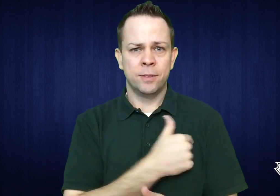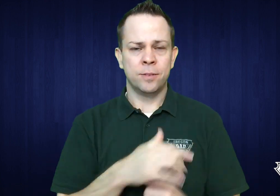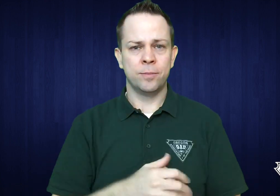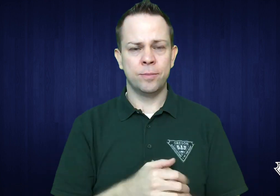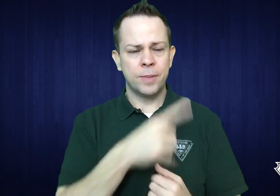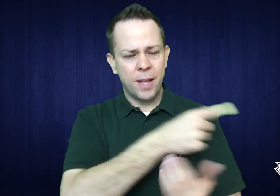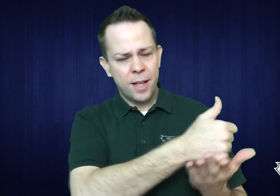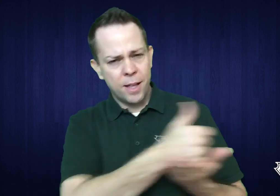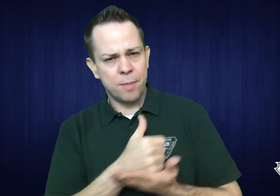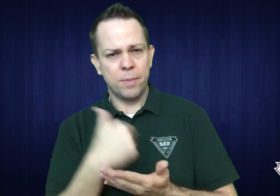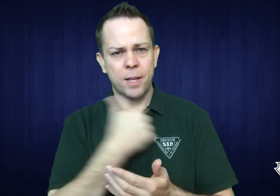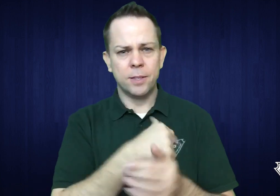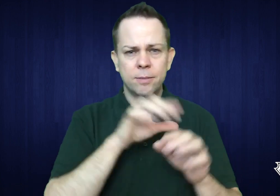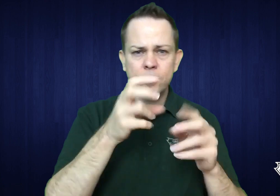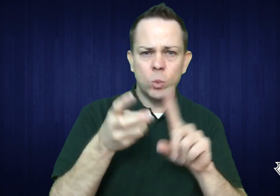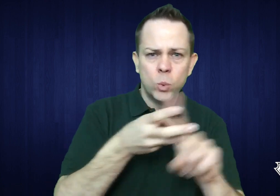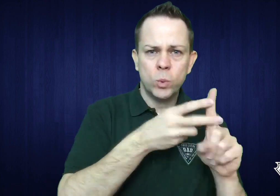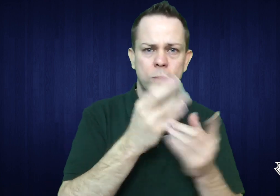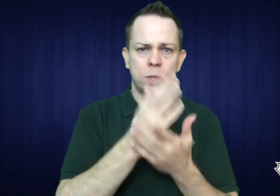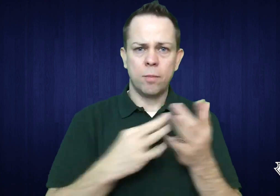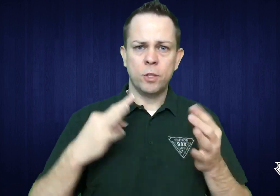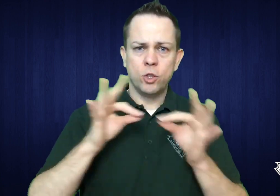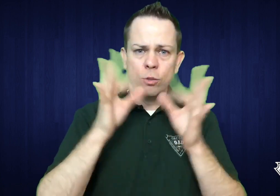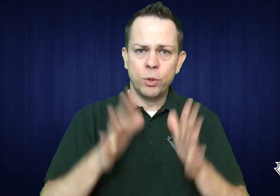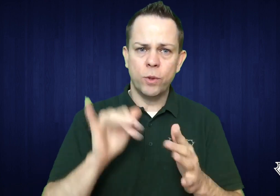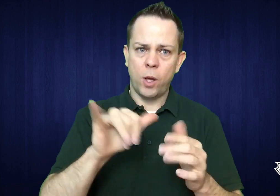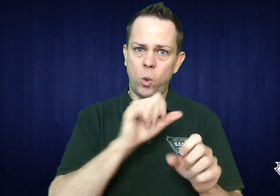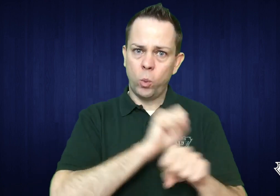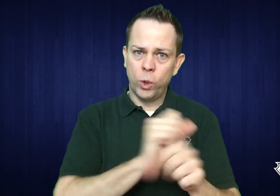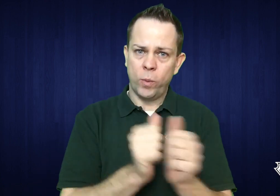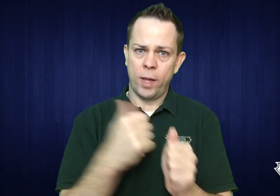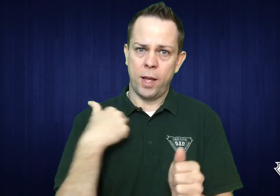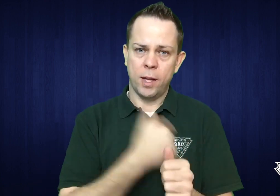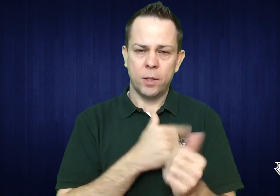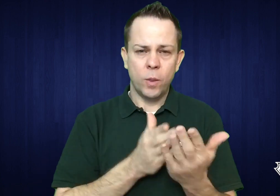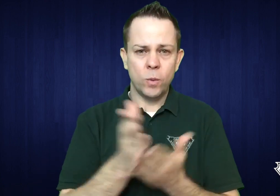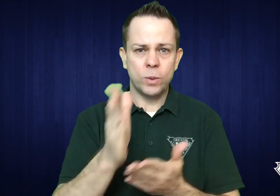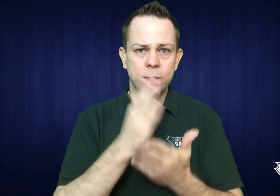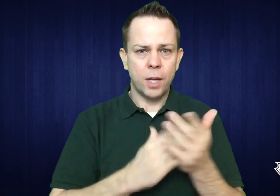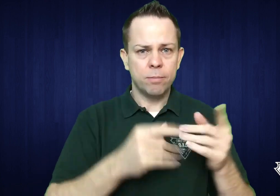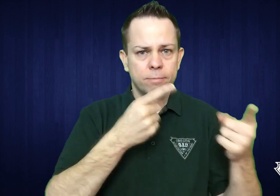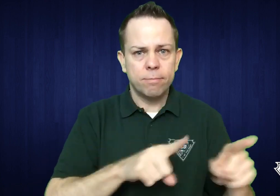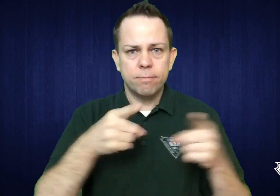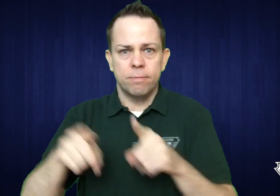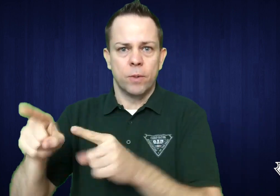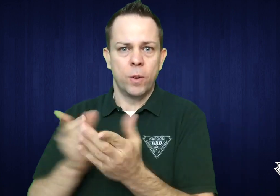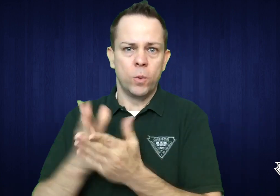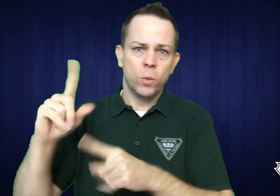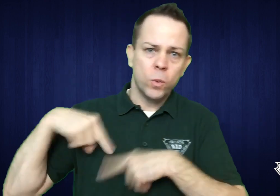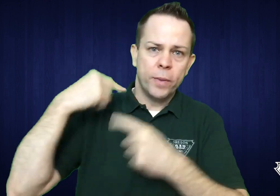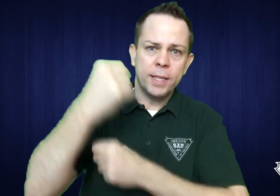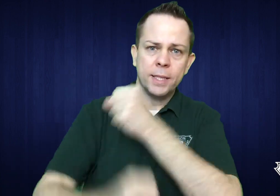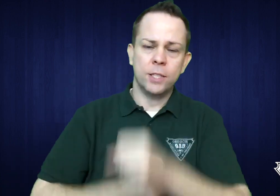They have helped us in locating interpreters to work with us on a number of events throughout the year.